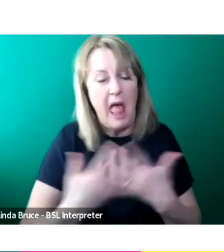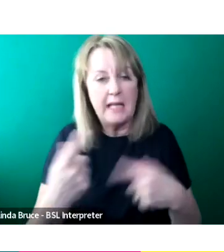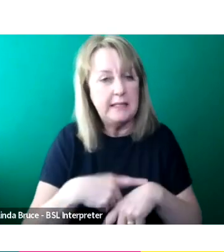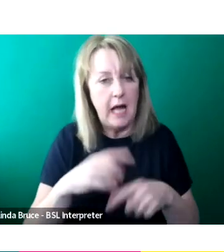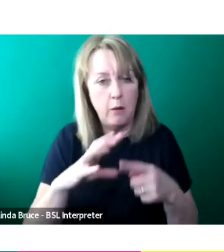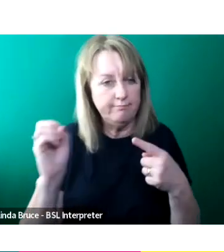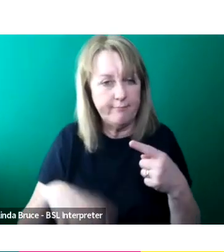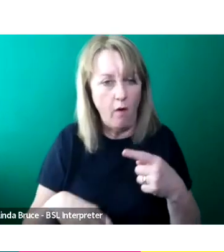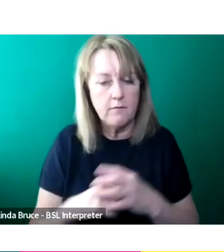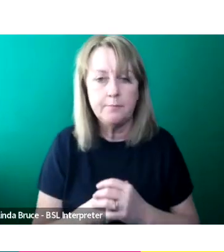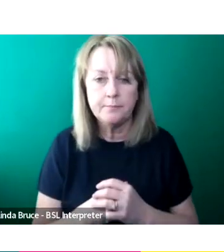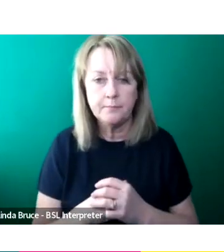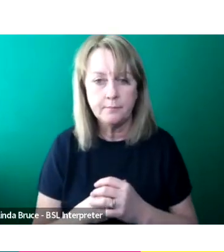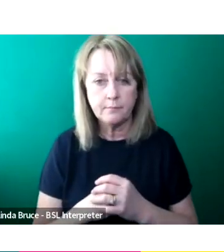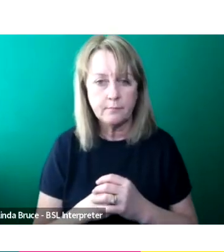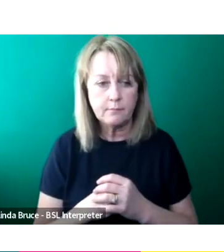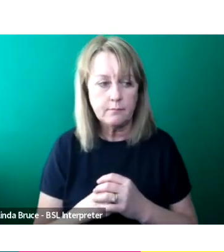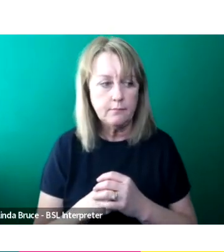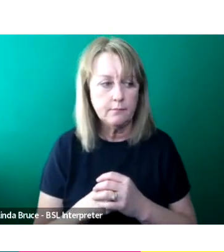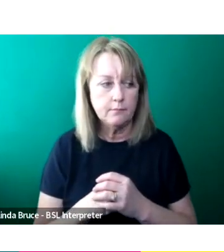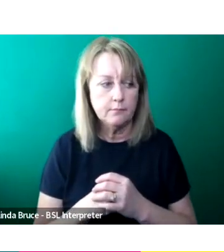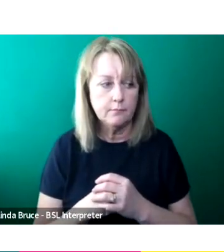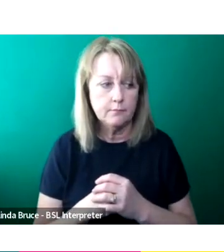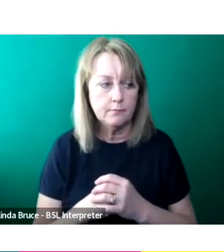And yeah, here's just some other things that we kind of offer as well.